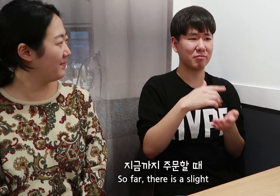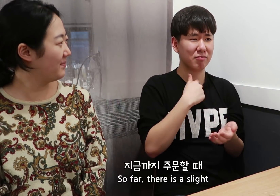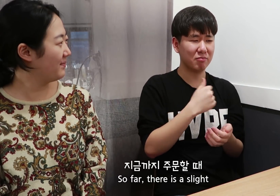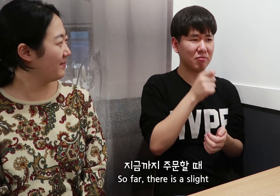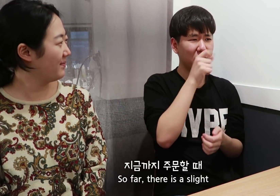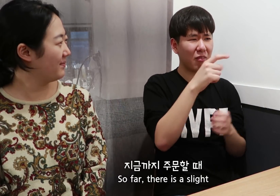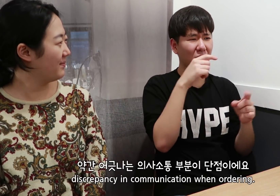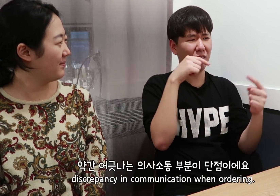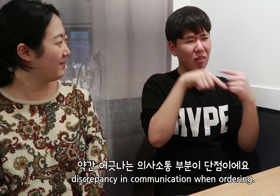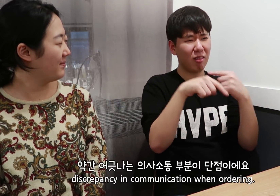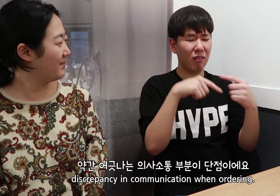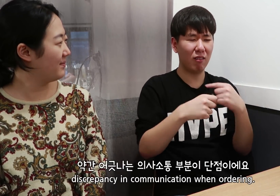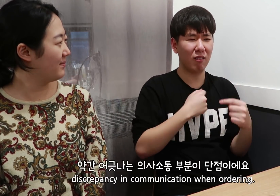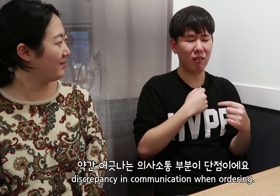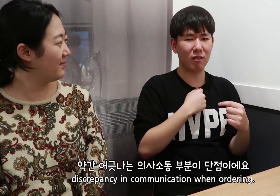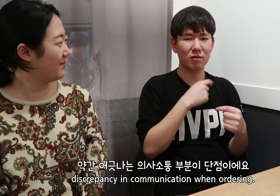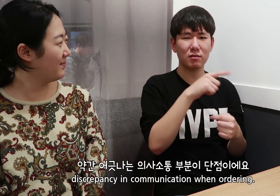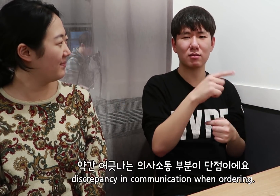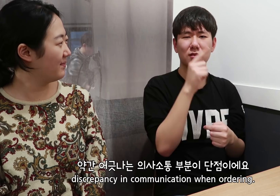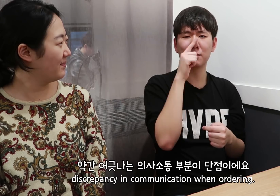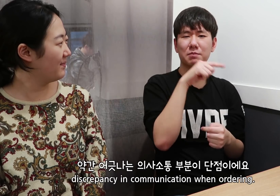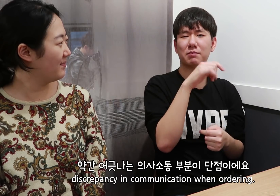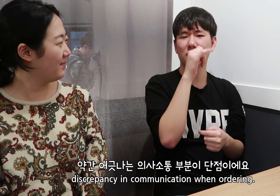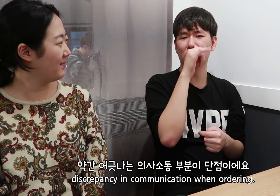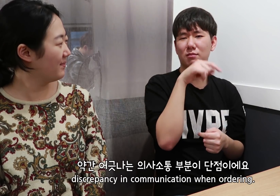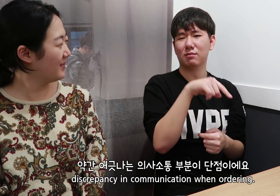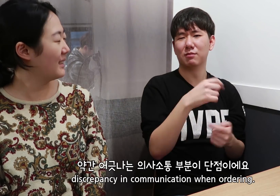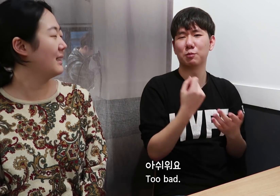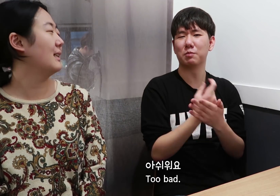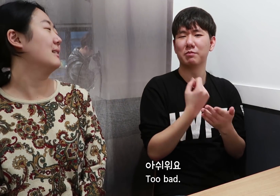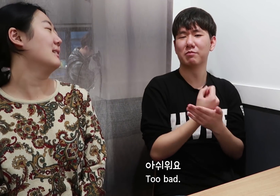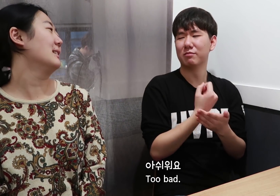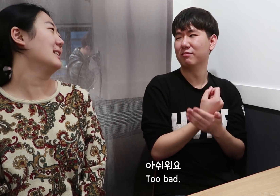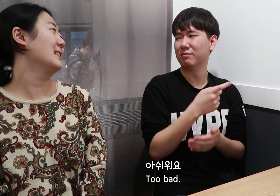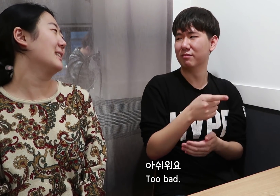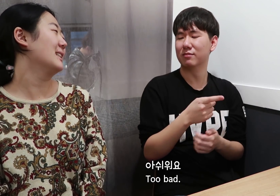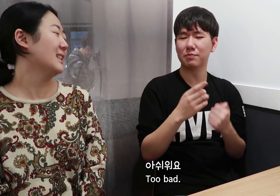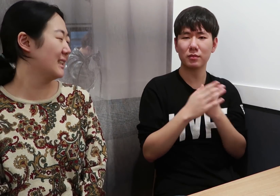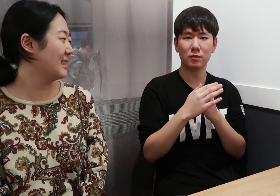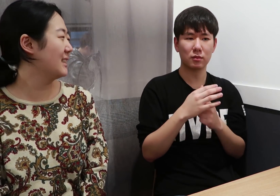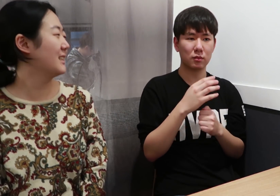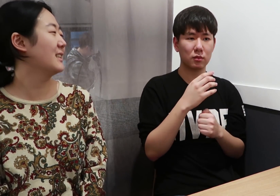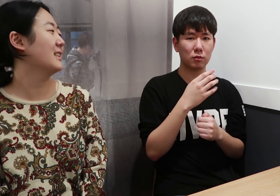So far, there is a slight discrepancy in communication when ordering. Too bad.